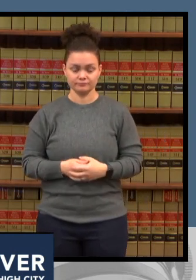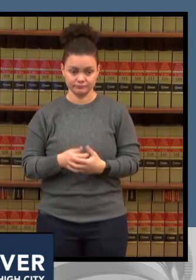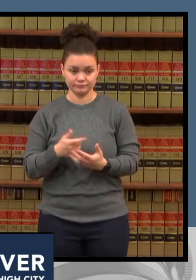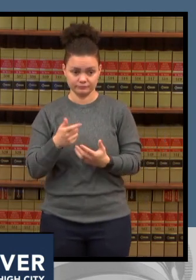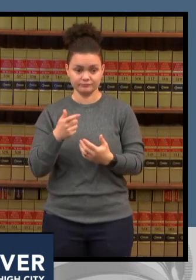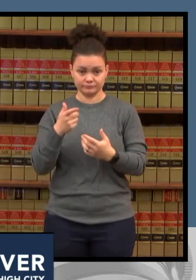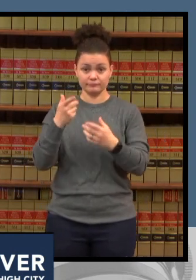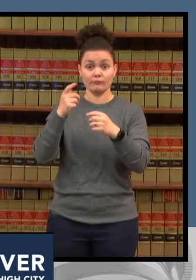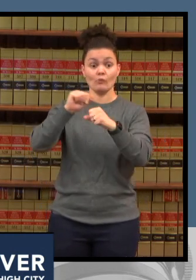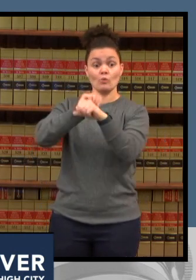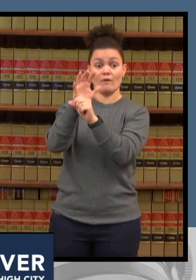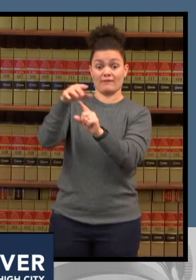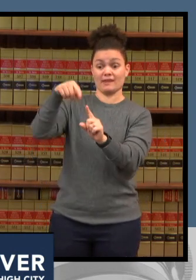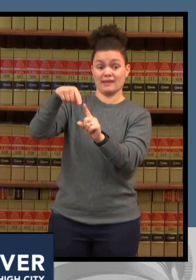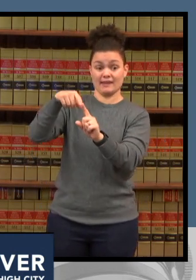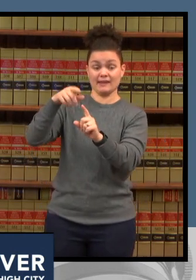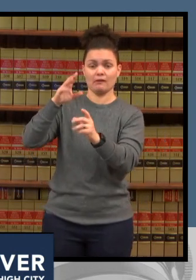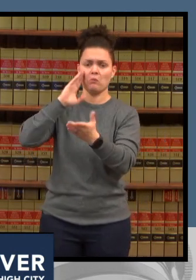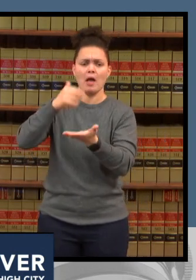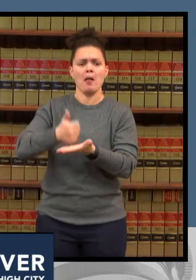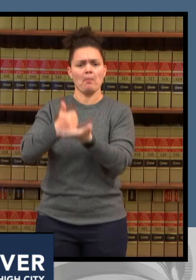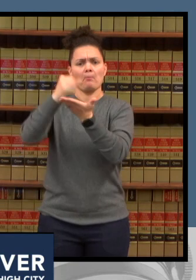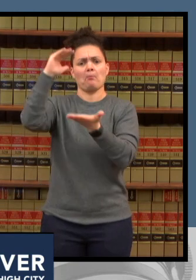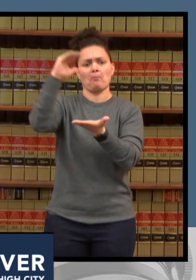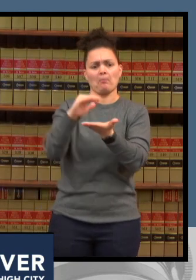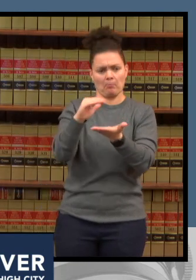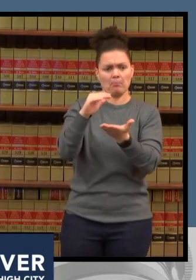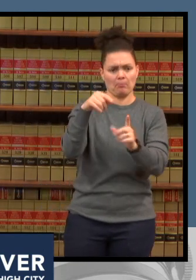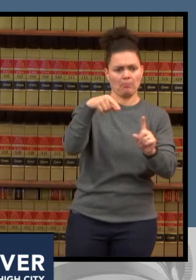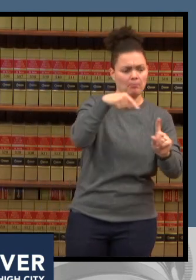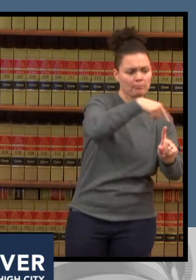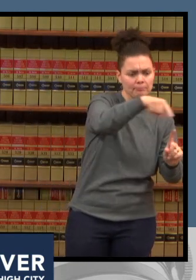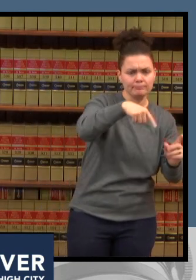the next several weeks will be so important for our kids they're returning to school this week